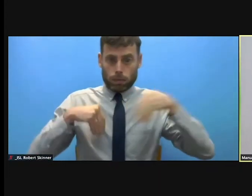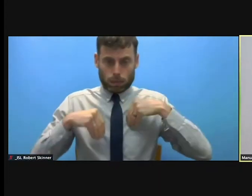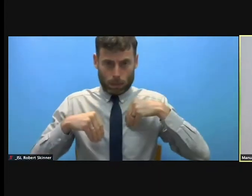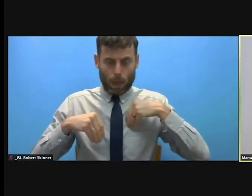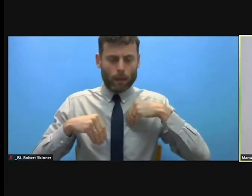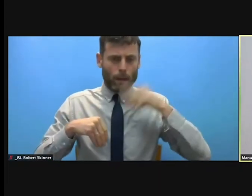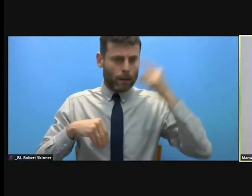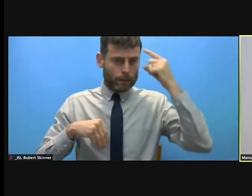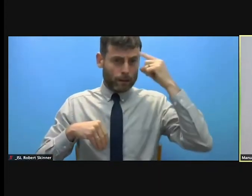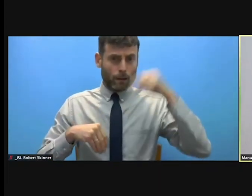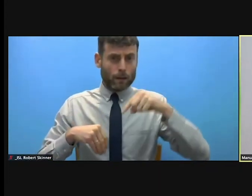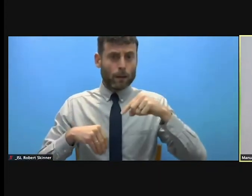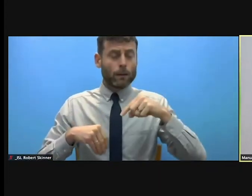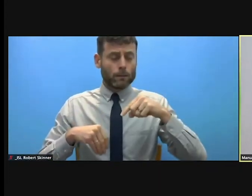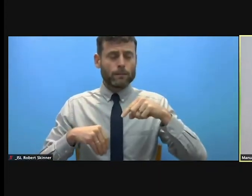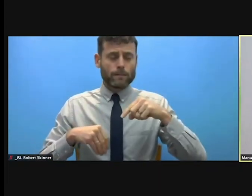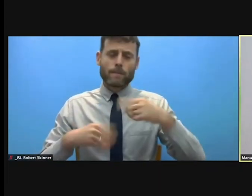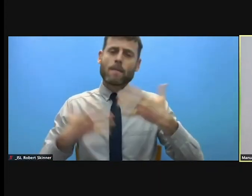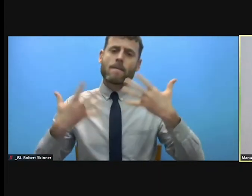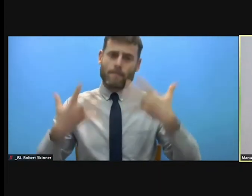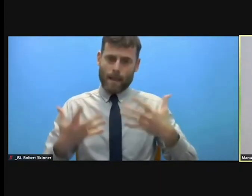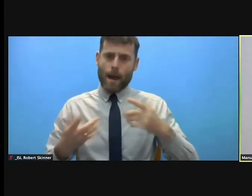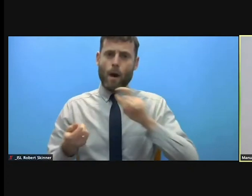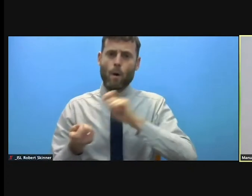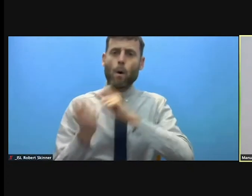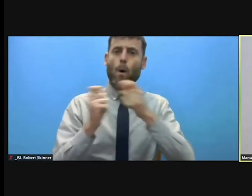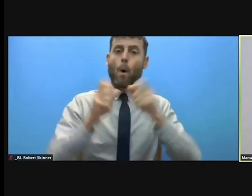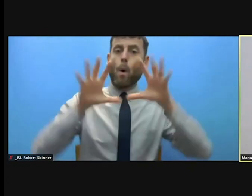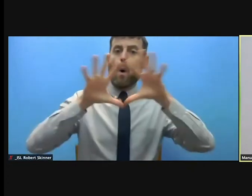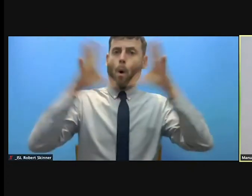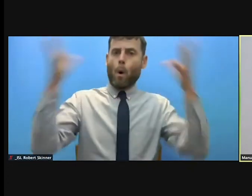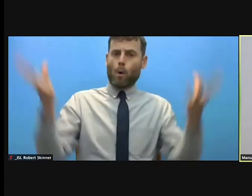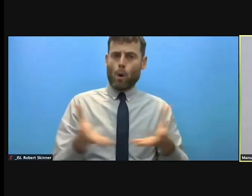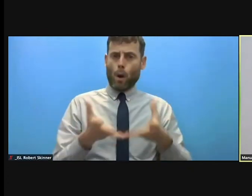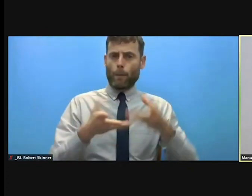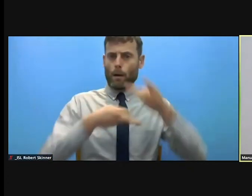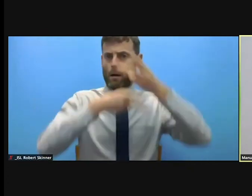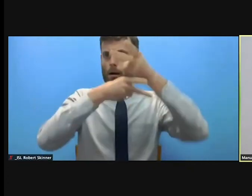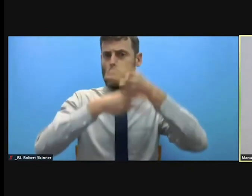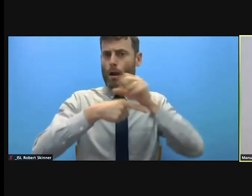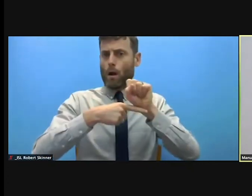that I made in the very beginning for the centrality of protection, which is so key.